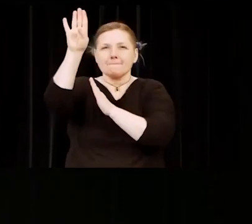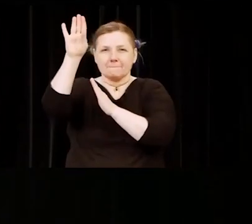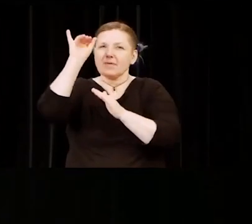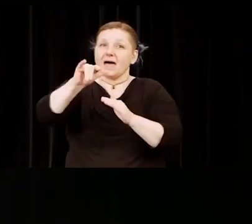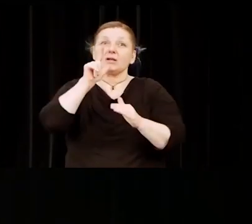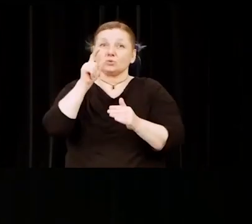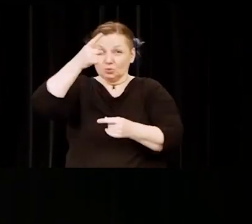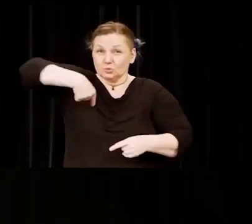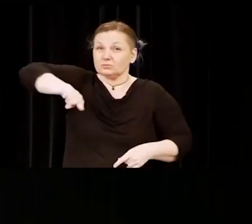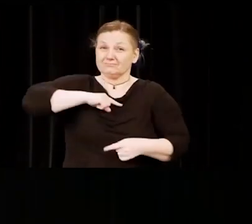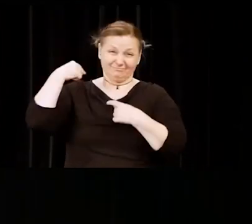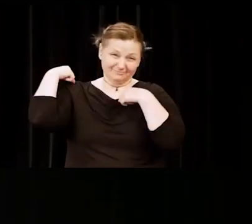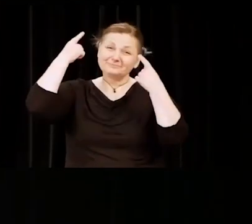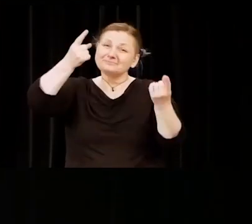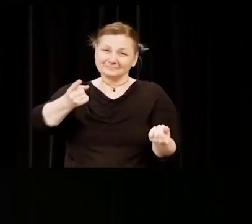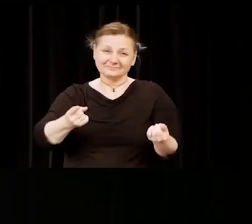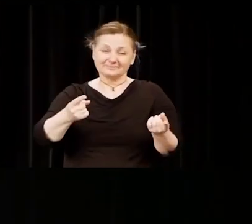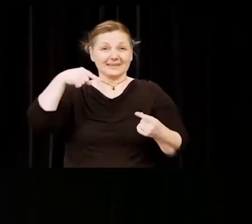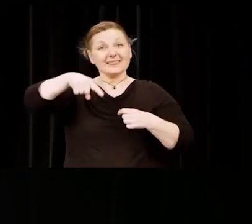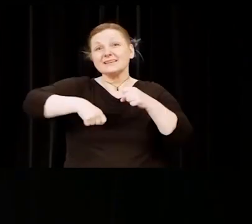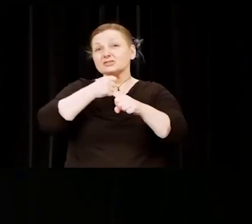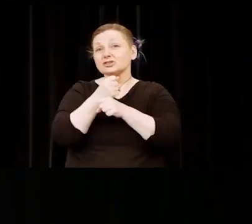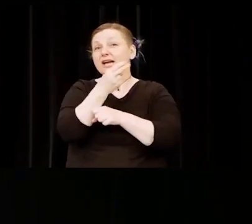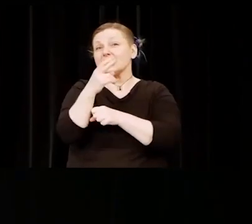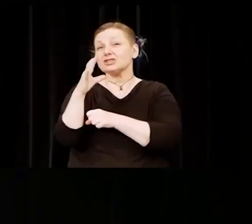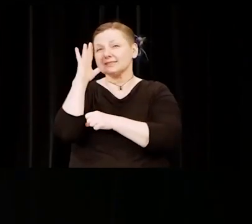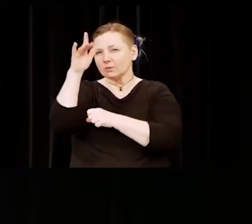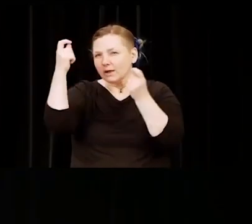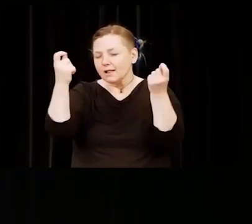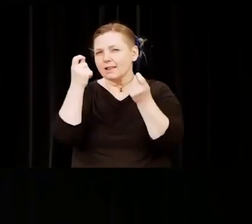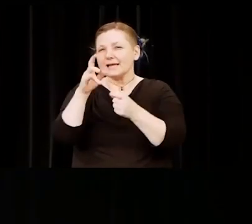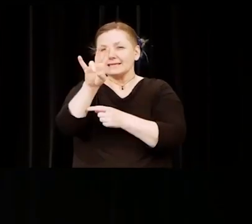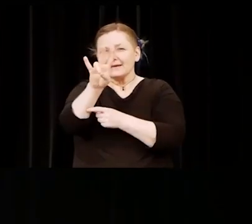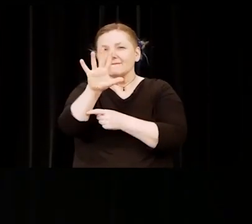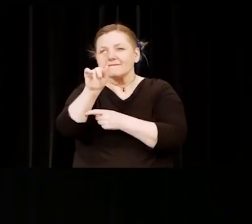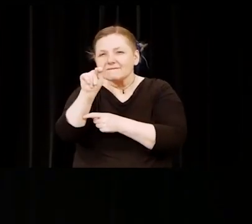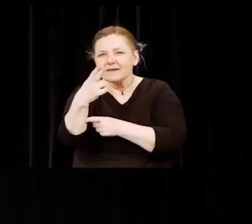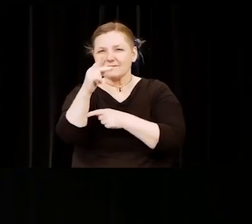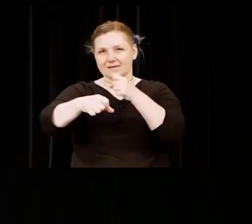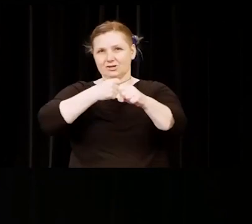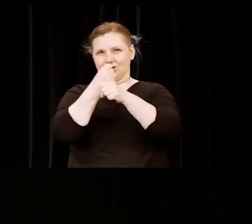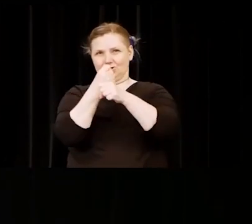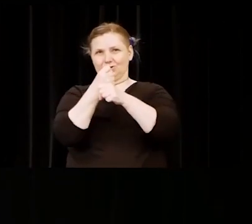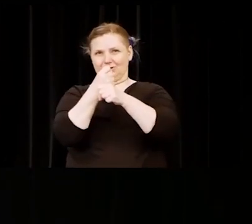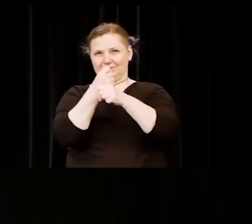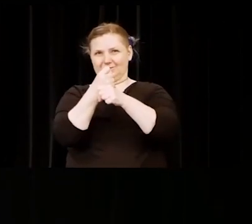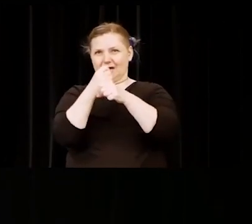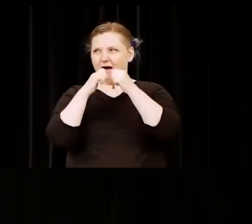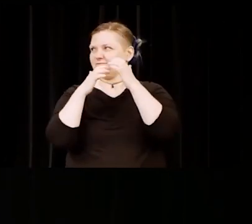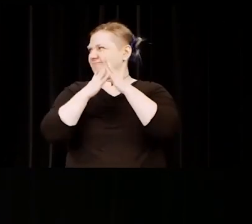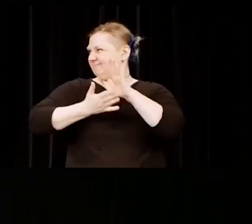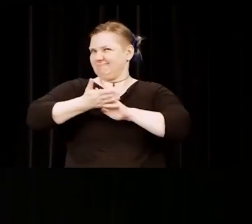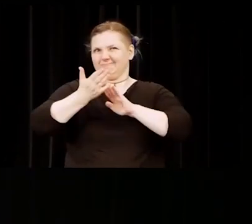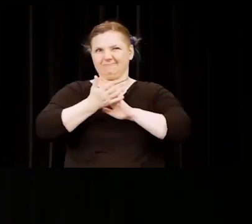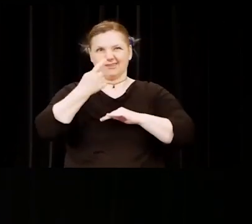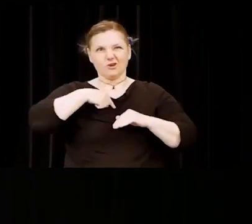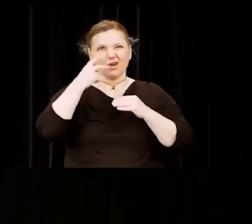This year, Holyoke Community College celebrates its 75th year anniversary. We look back at our history